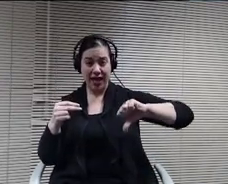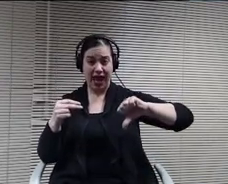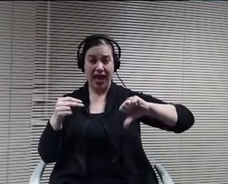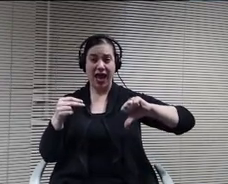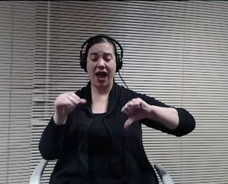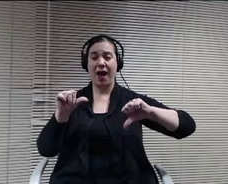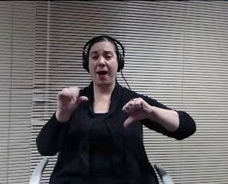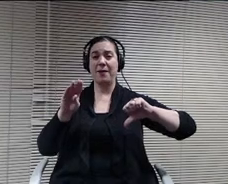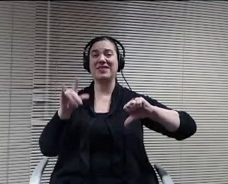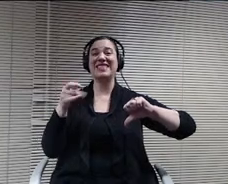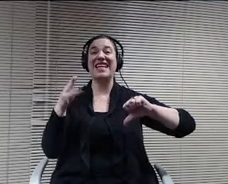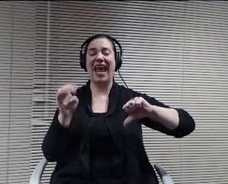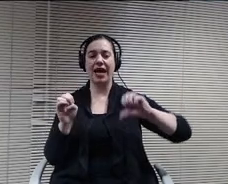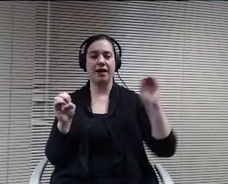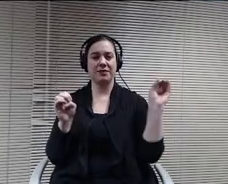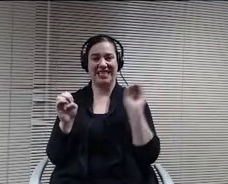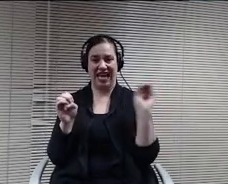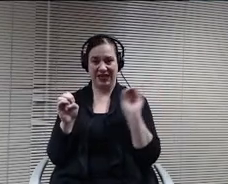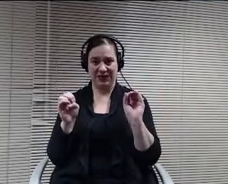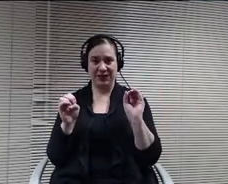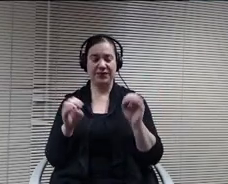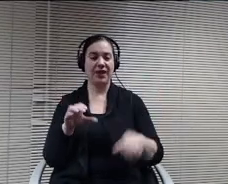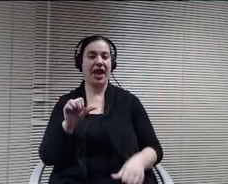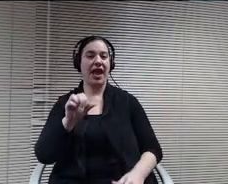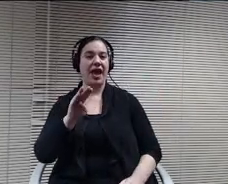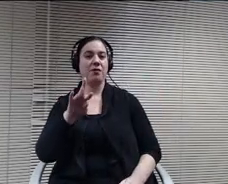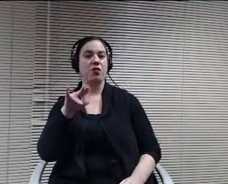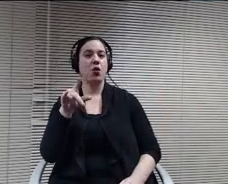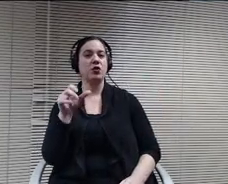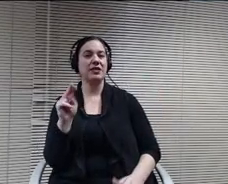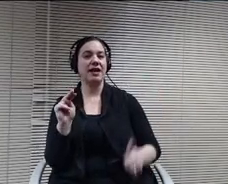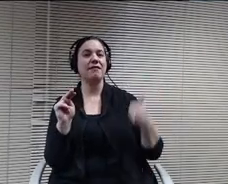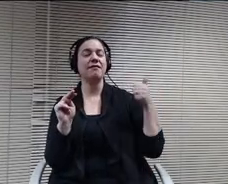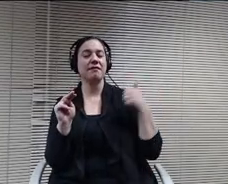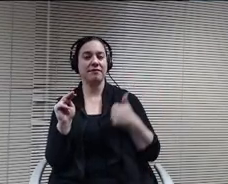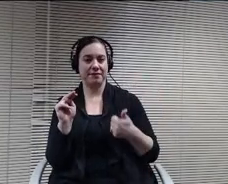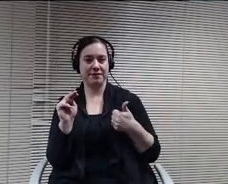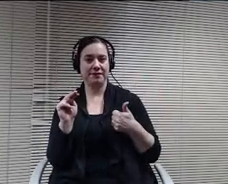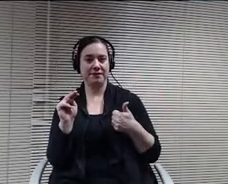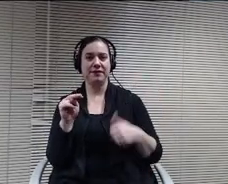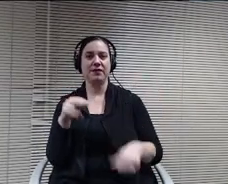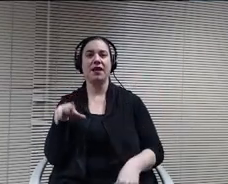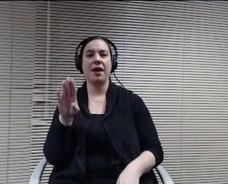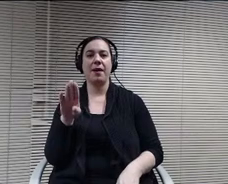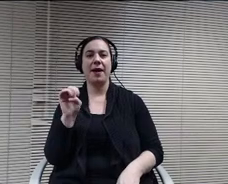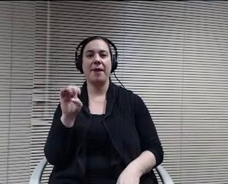Board member Ambrose and. Hi board member Becker. I.